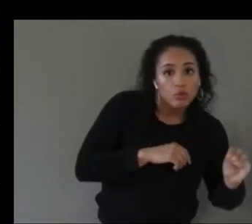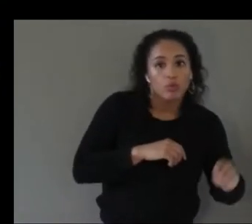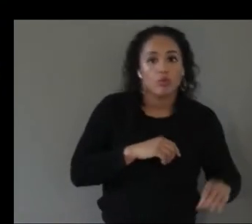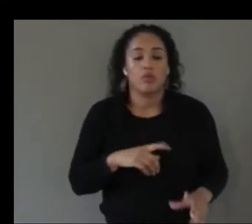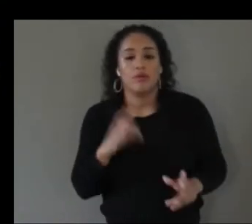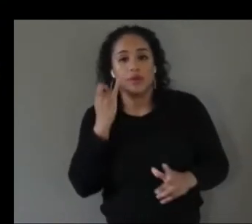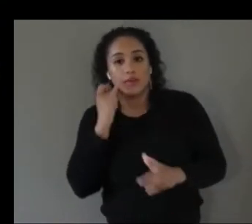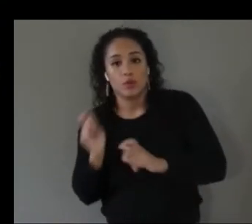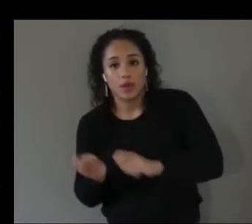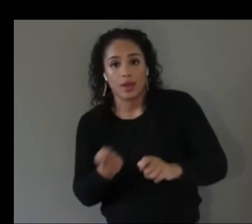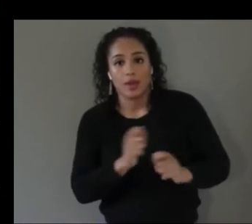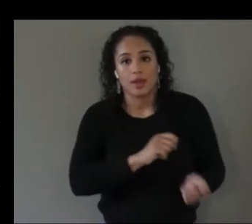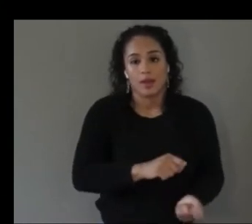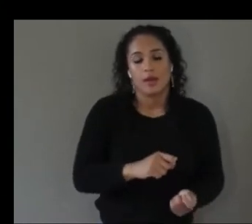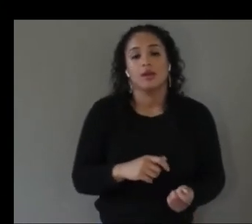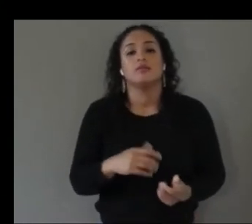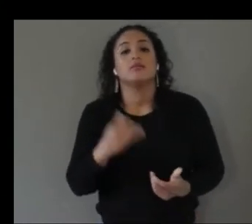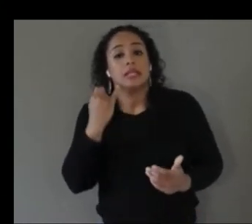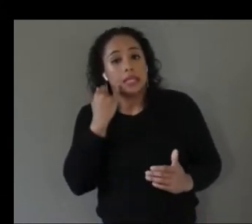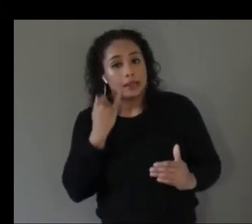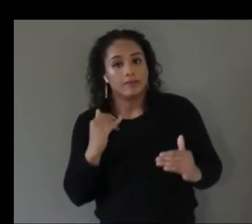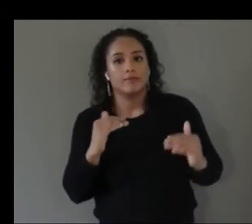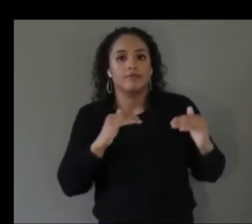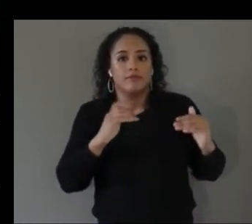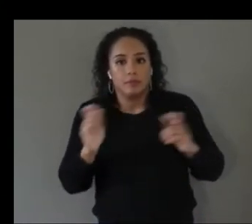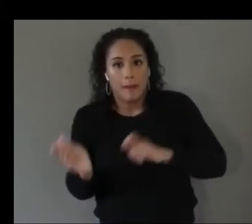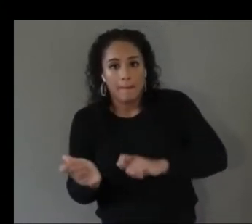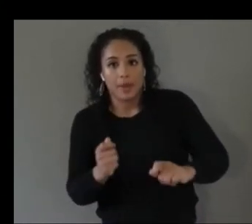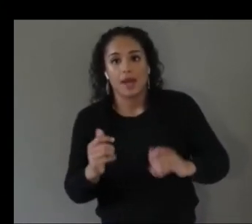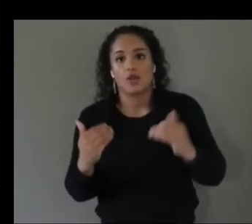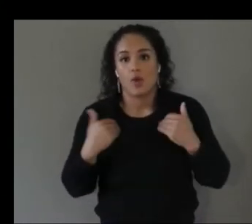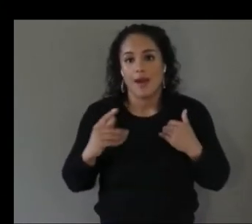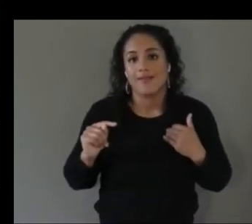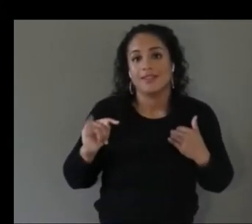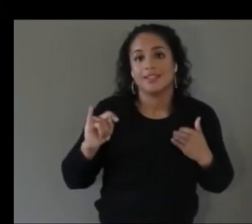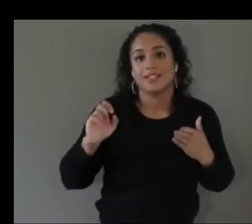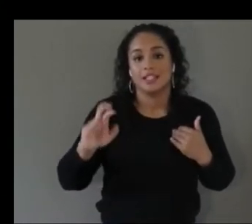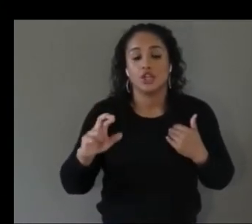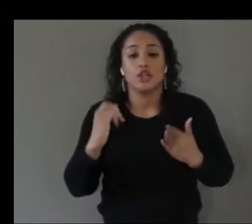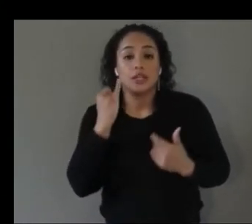give constructive verbal feedback in the form of saying how far your hand should have gone